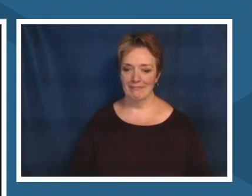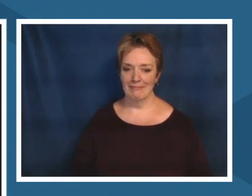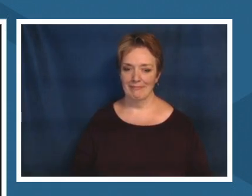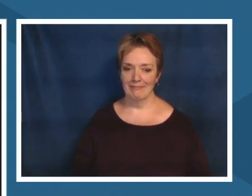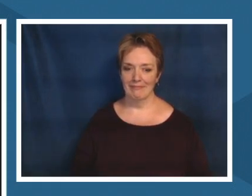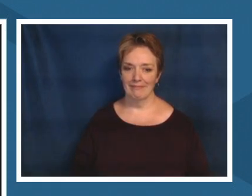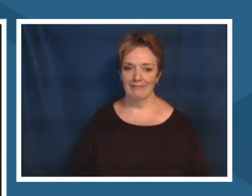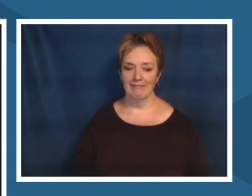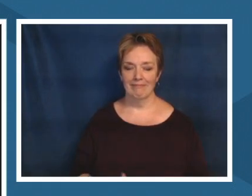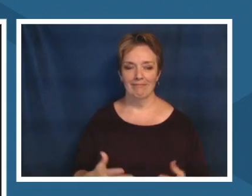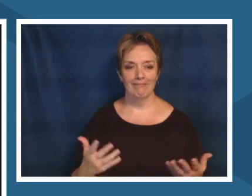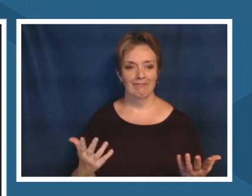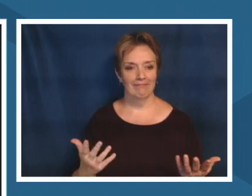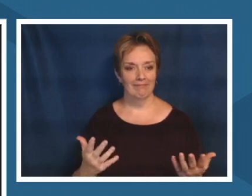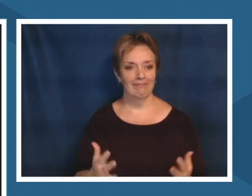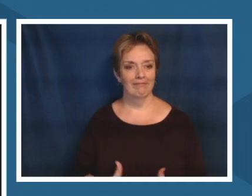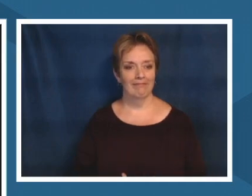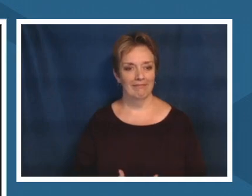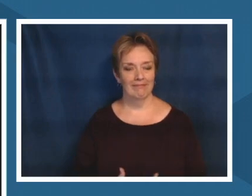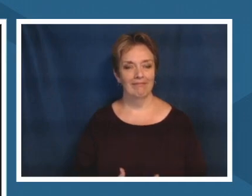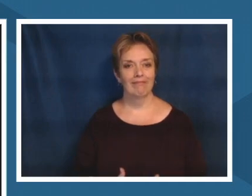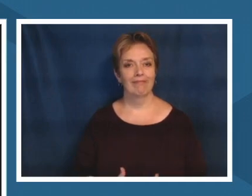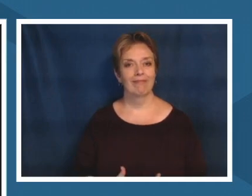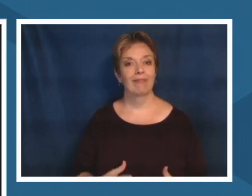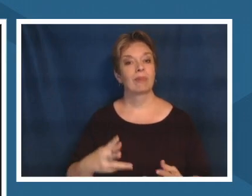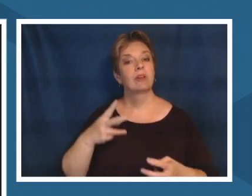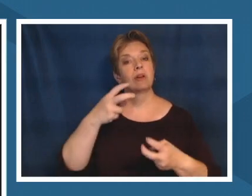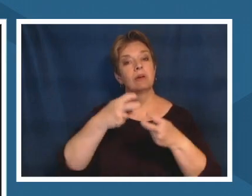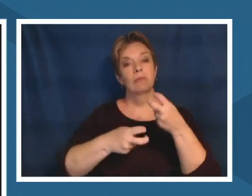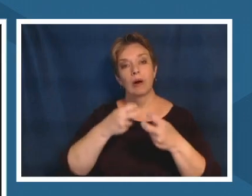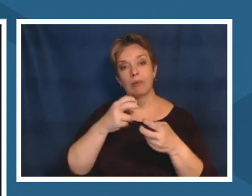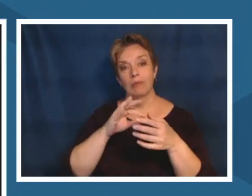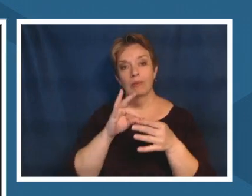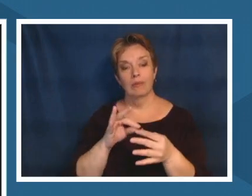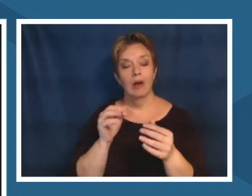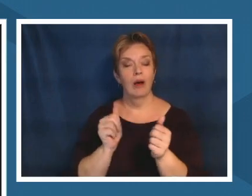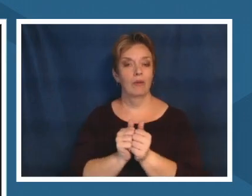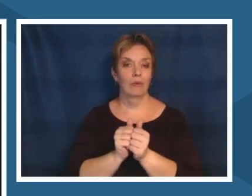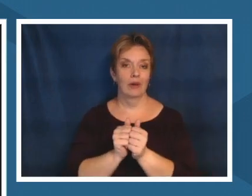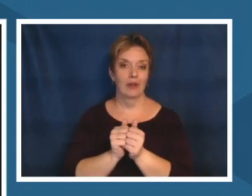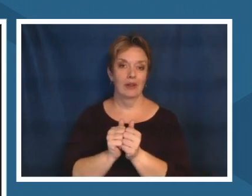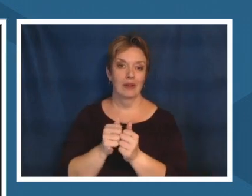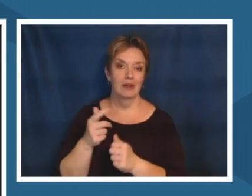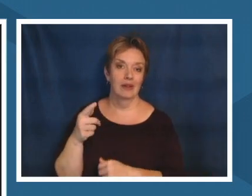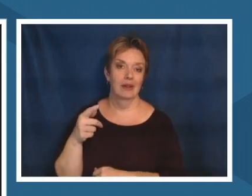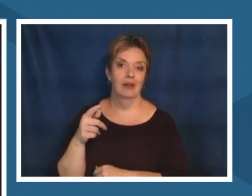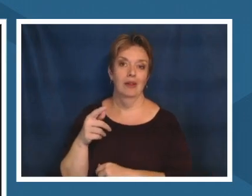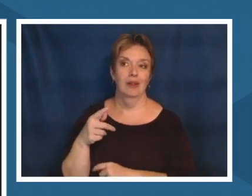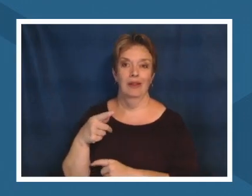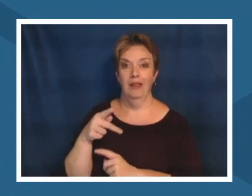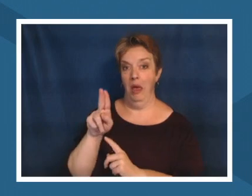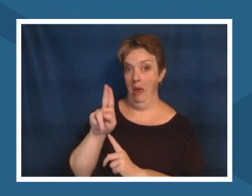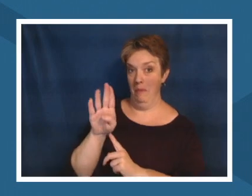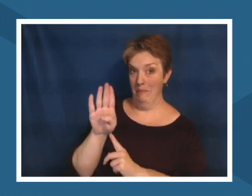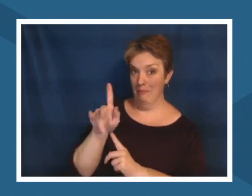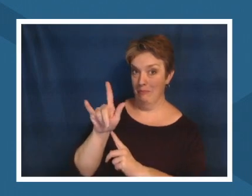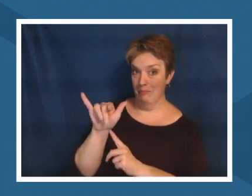of edu of public education and indigenous knowledge it's